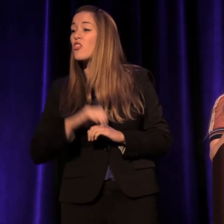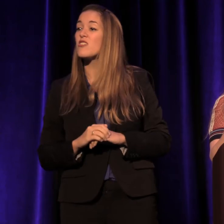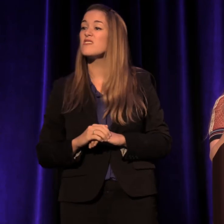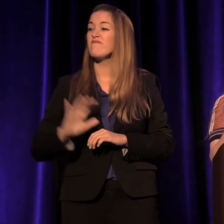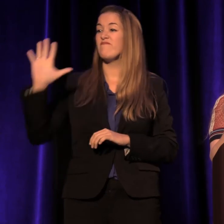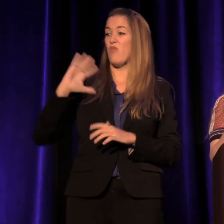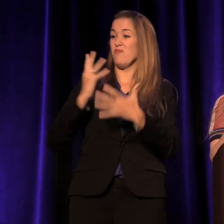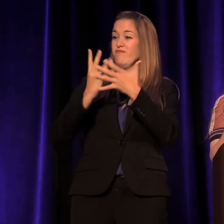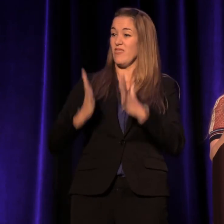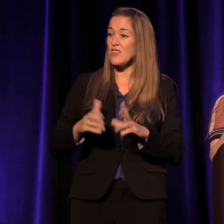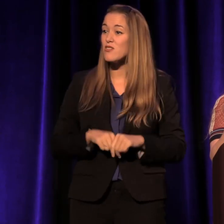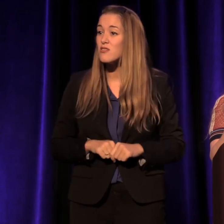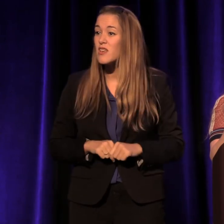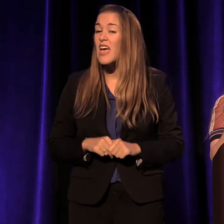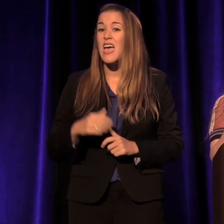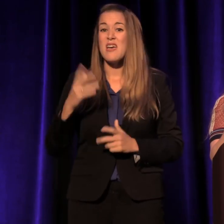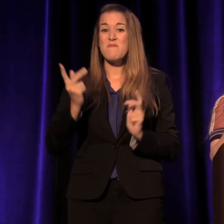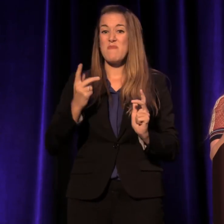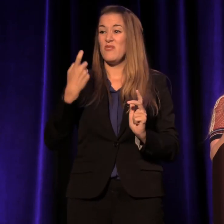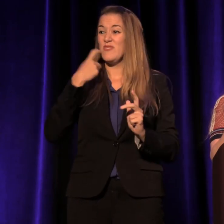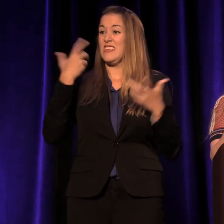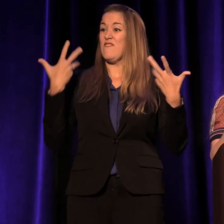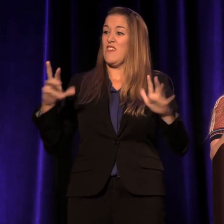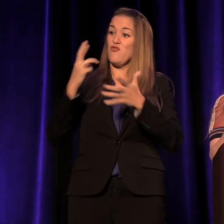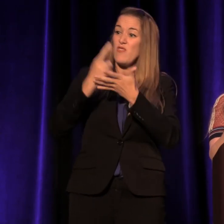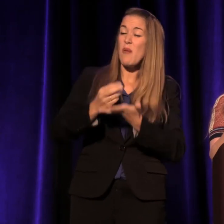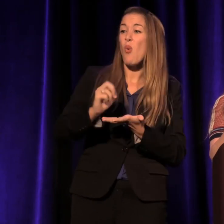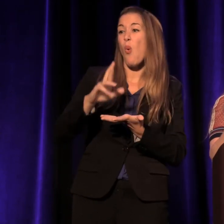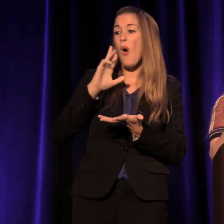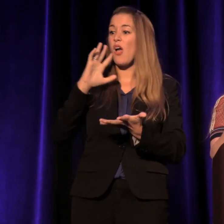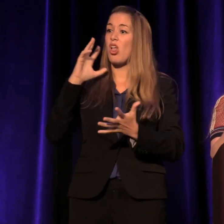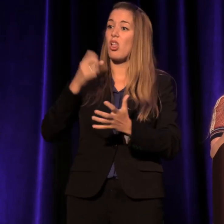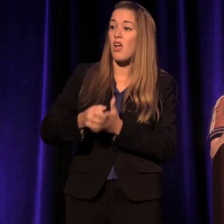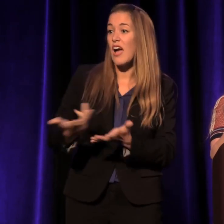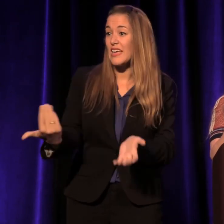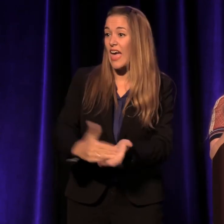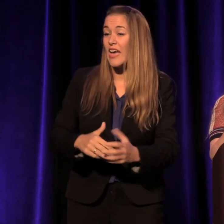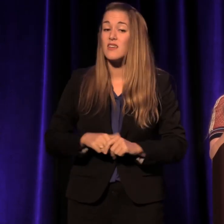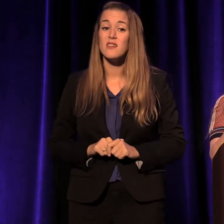people just out of rehab or recently relapsed, people living in their cars,